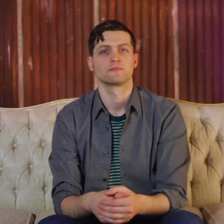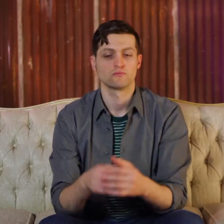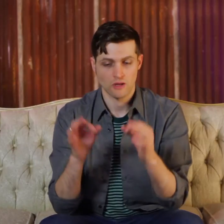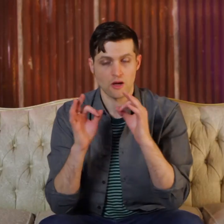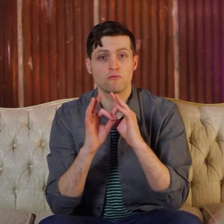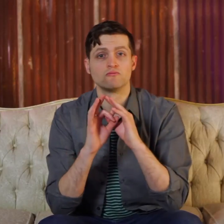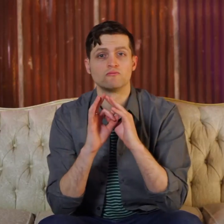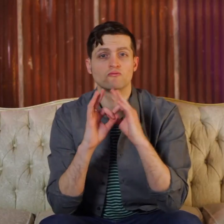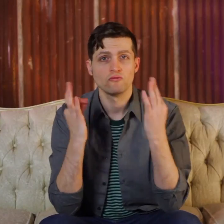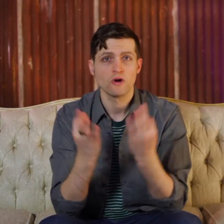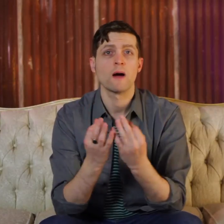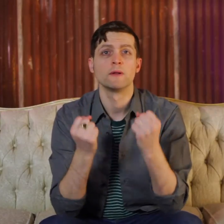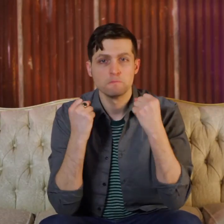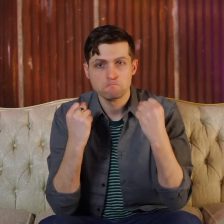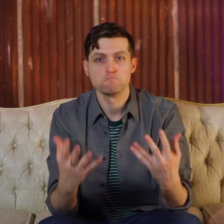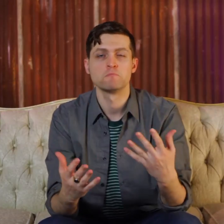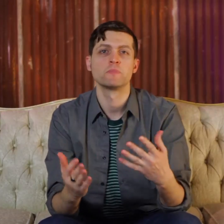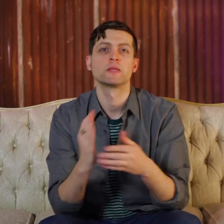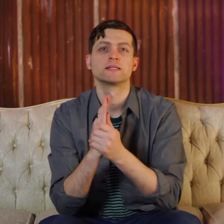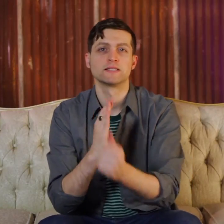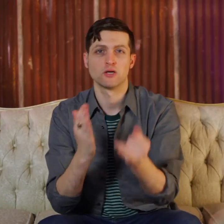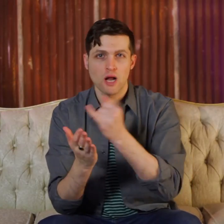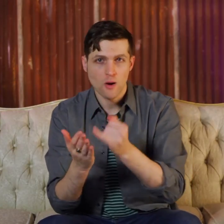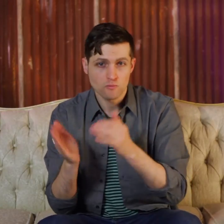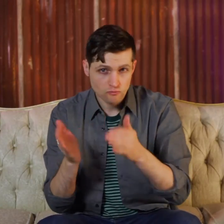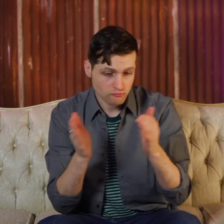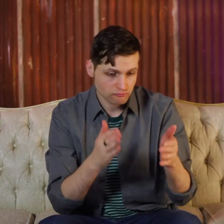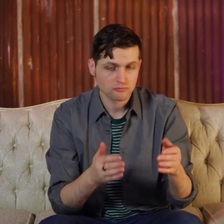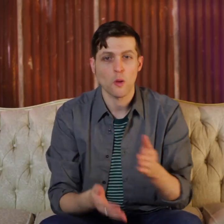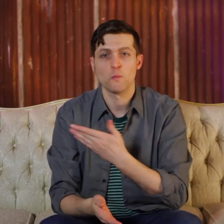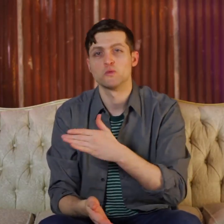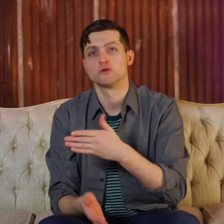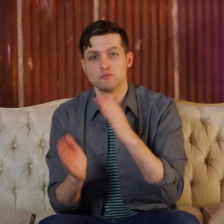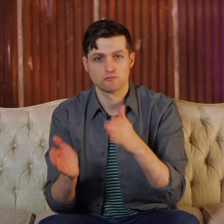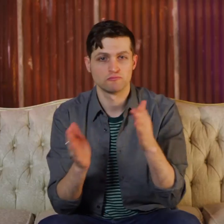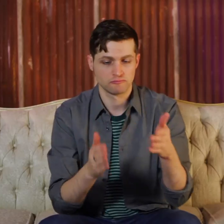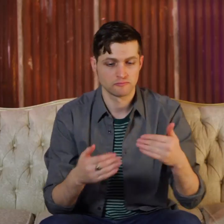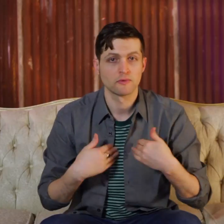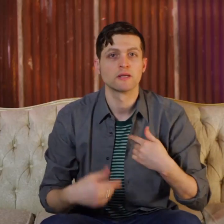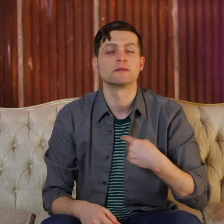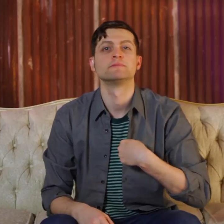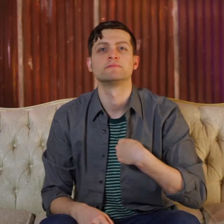I come from a family of many talented artists and musicians.